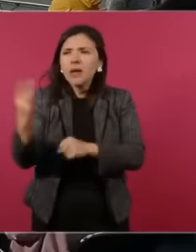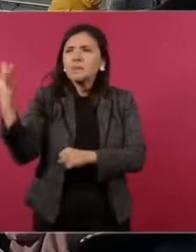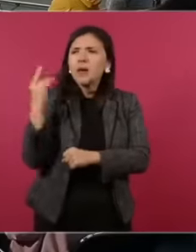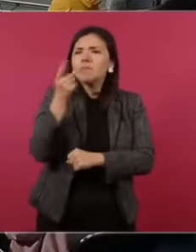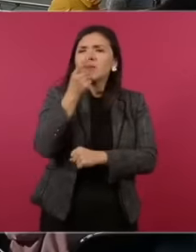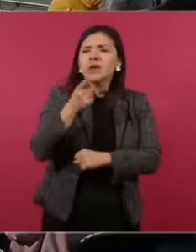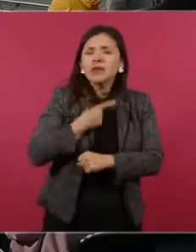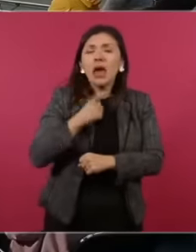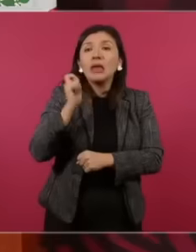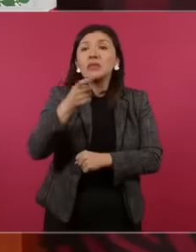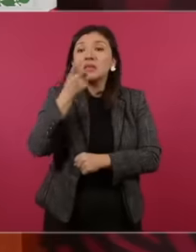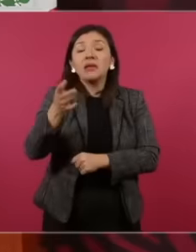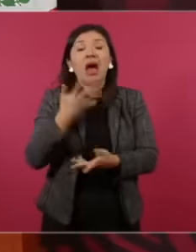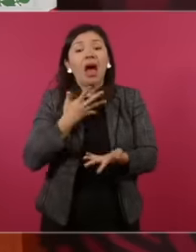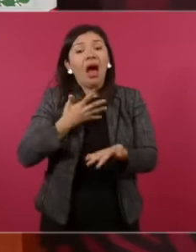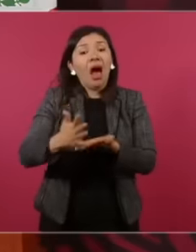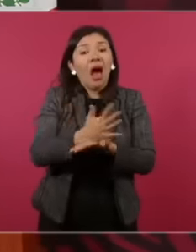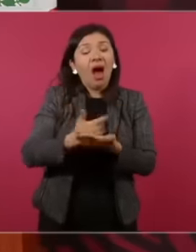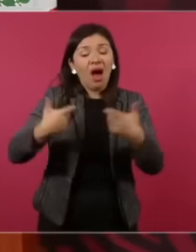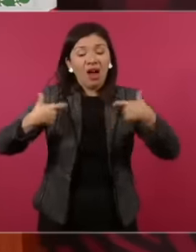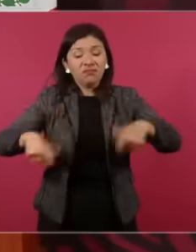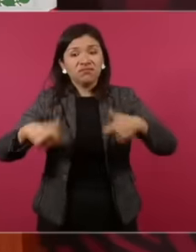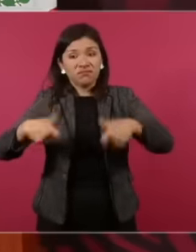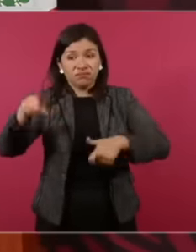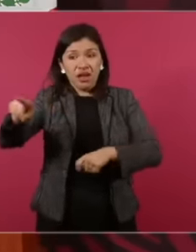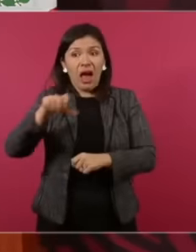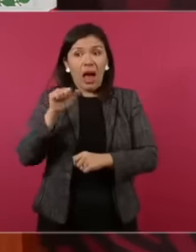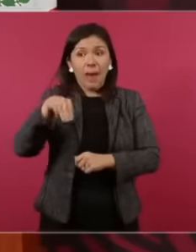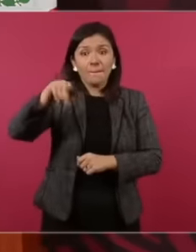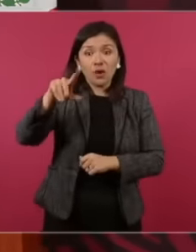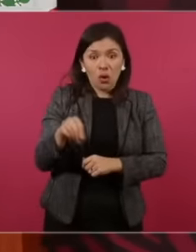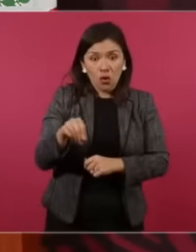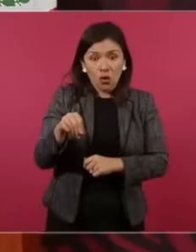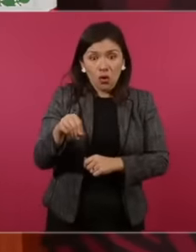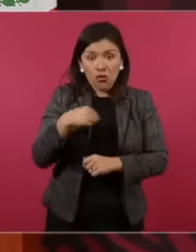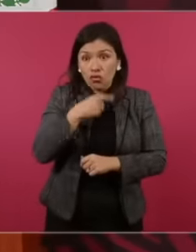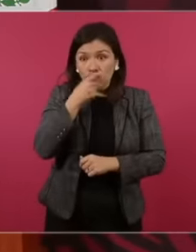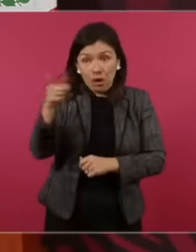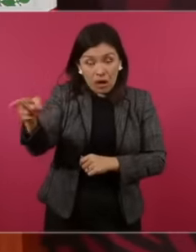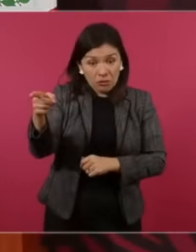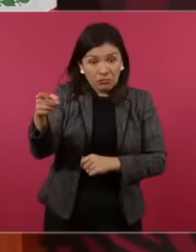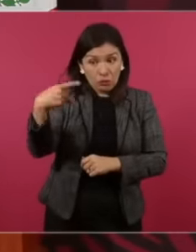Manuel López Obrador's enrichment. I do not say that he is infallible. Of course, I can say that what